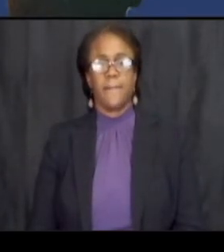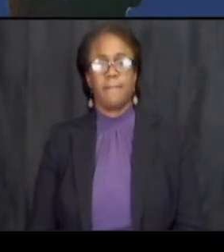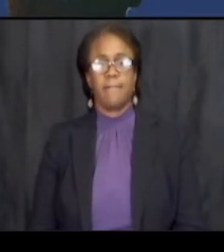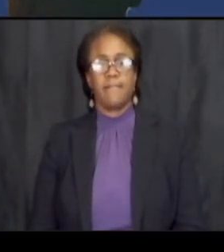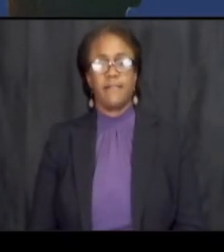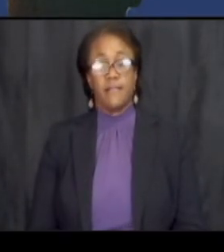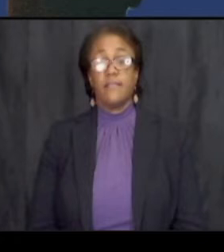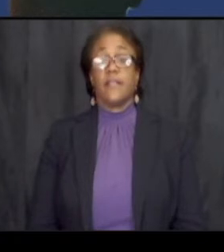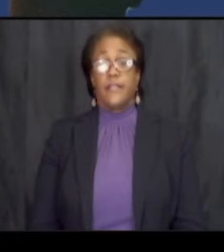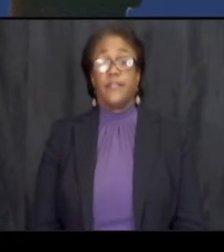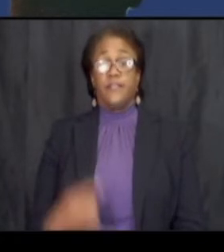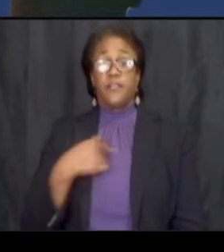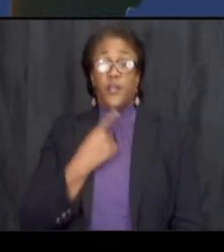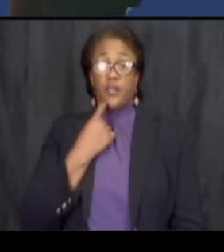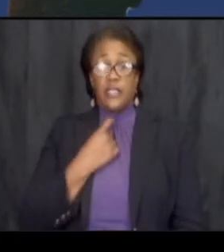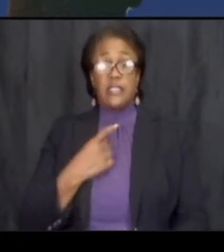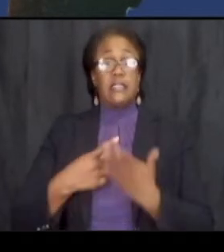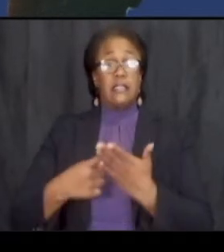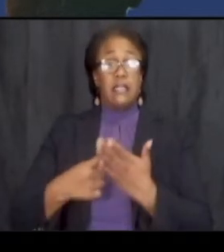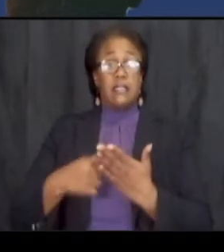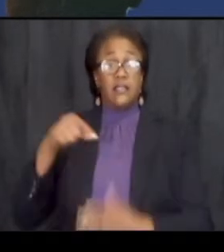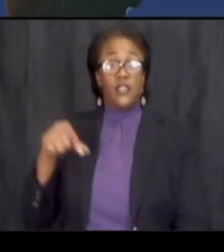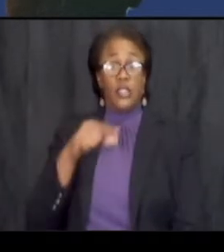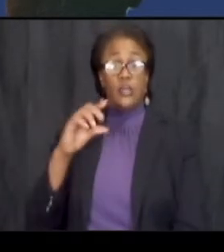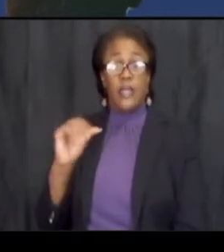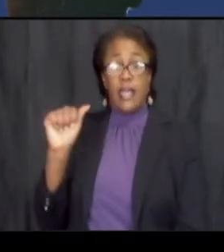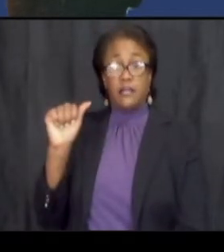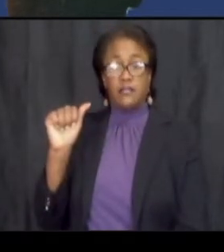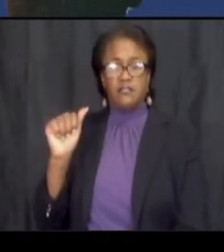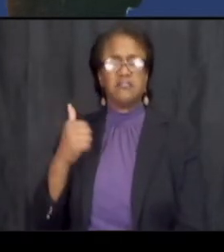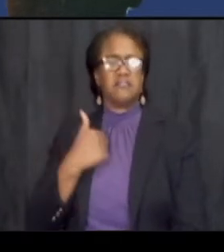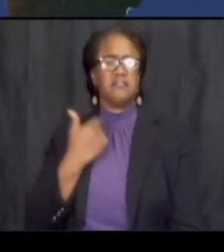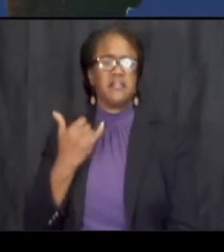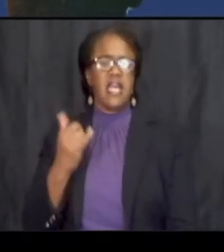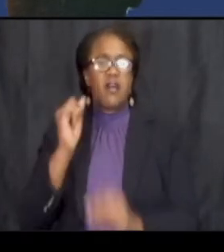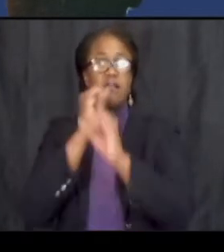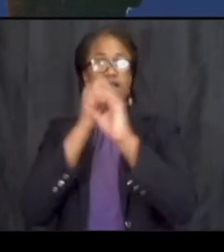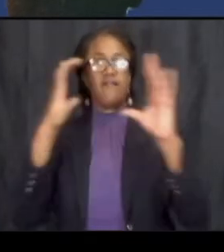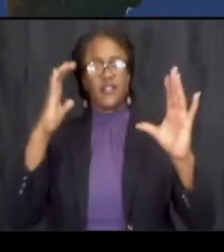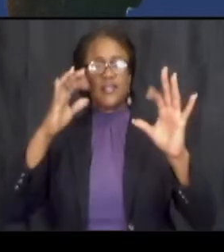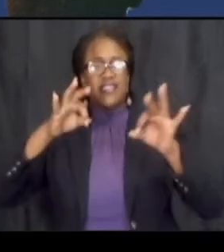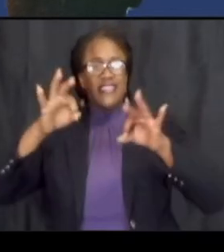so we just talked about the q a so let me just kind of visually give you an idea of where it is